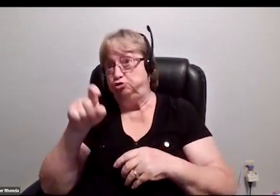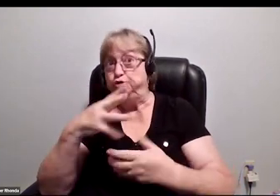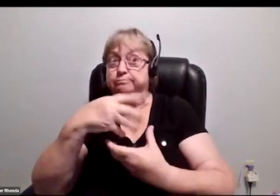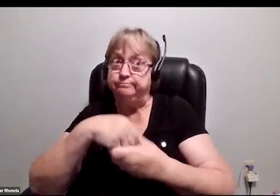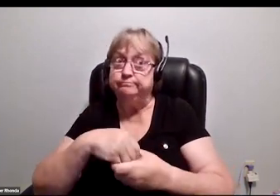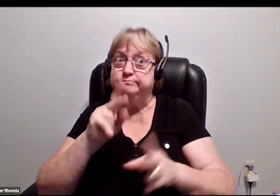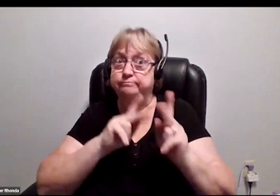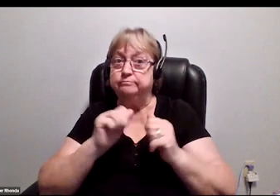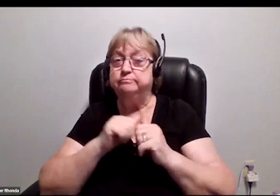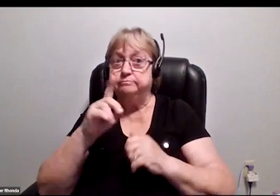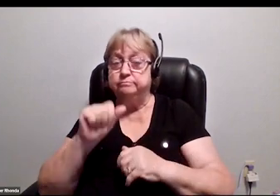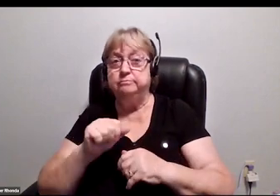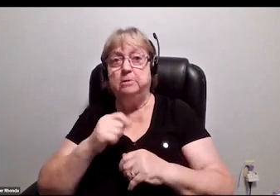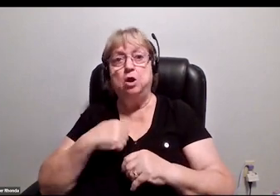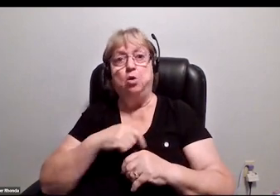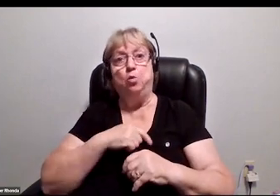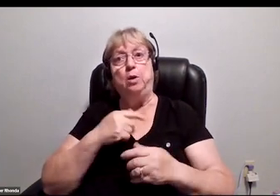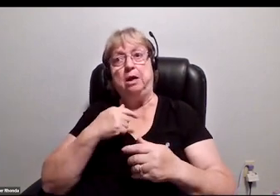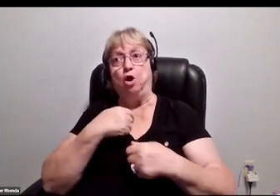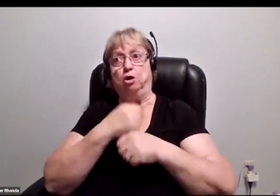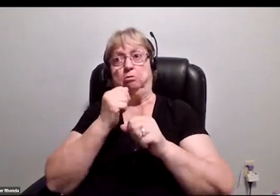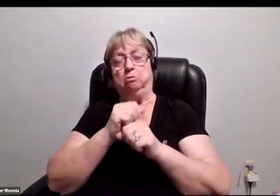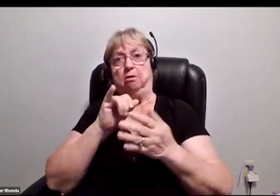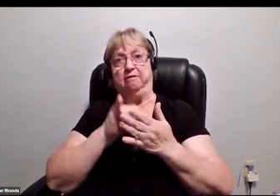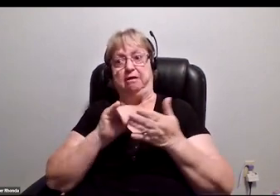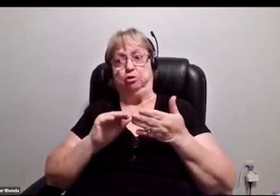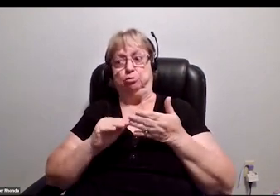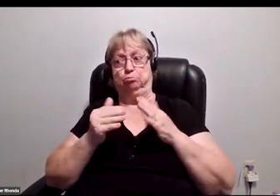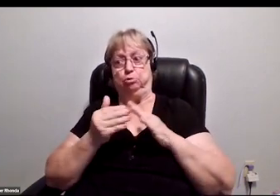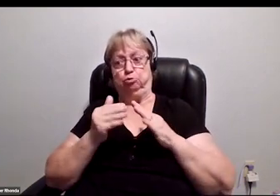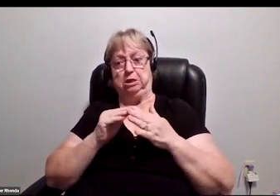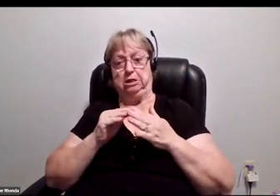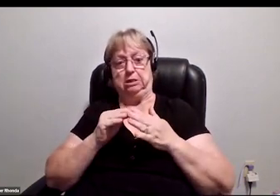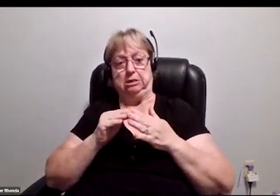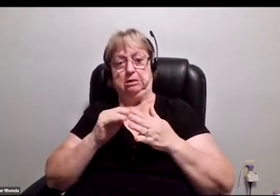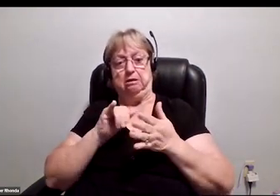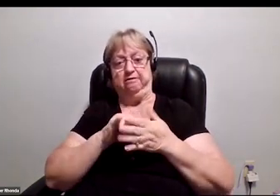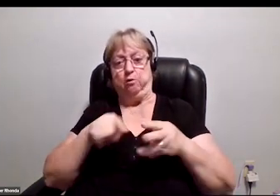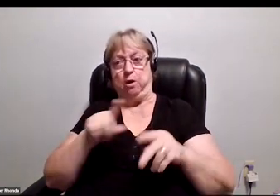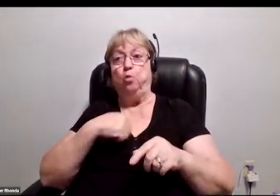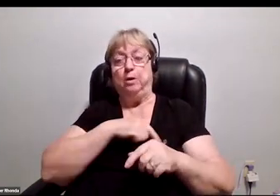we are that entity, or we're creating that community so that we can be that voice.